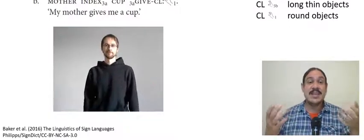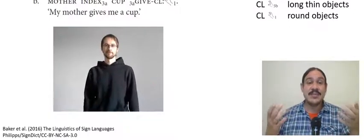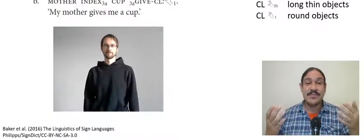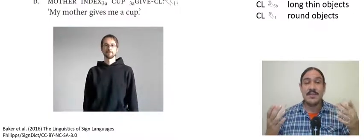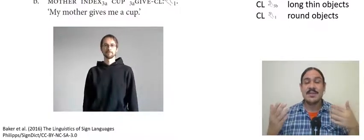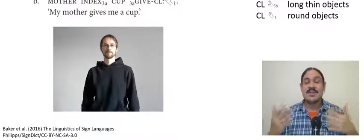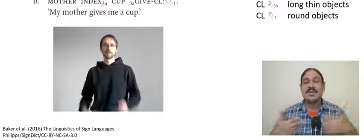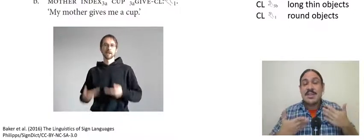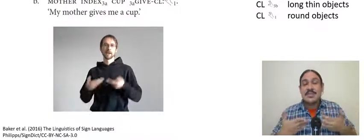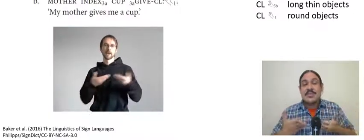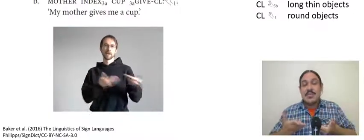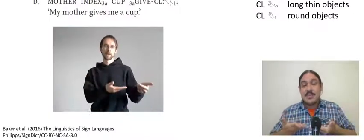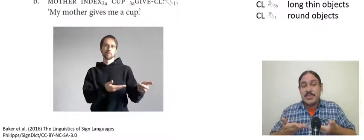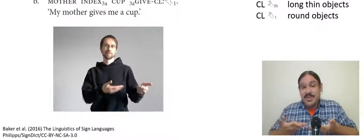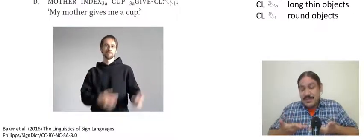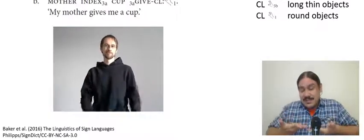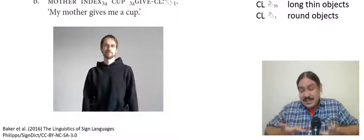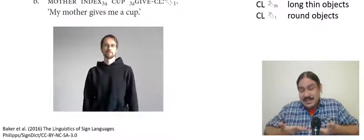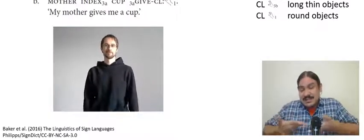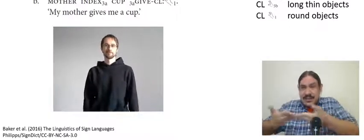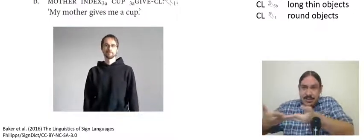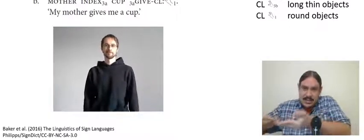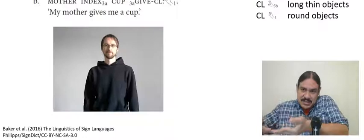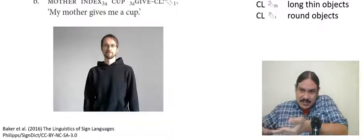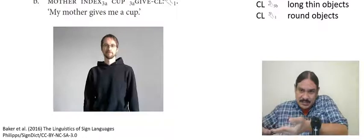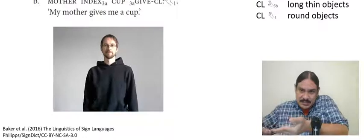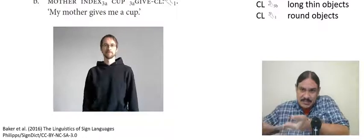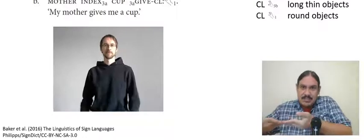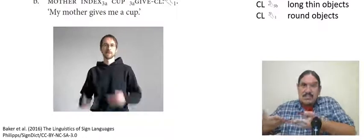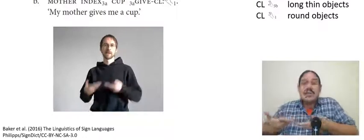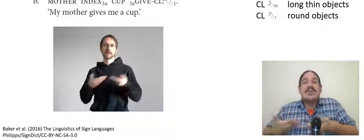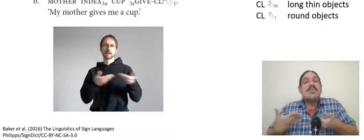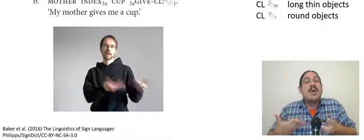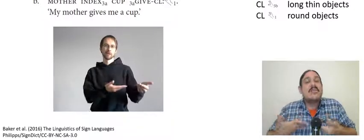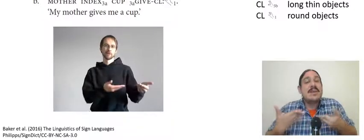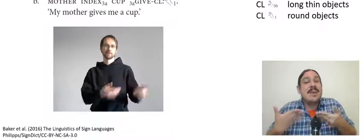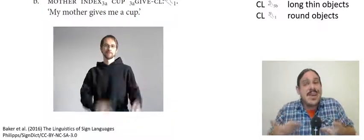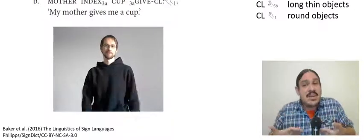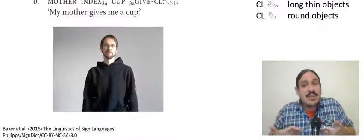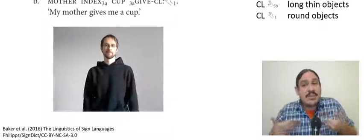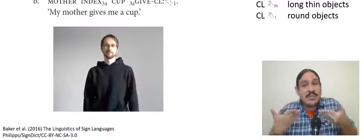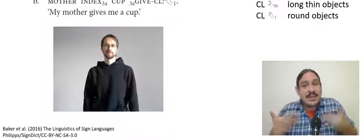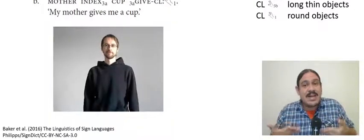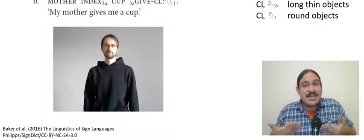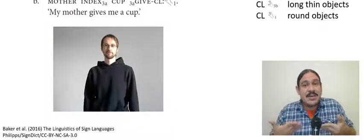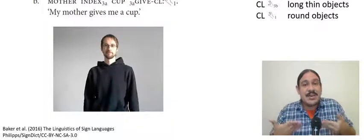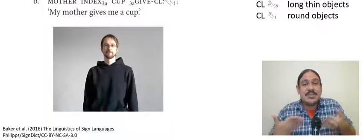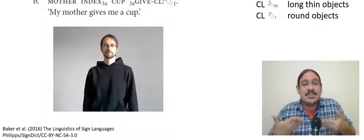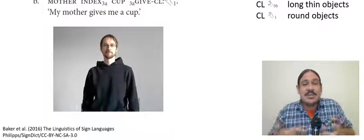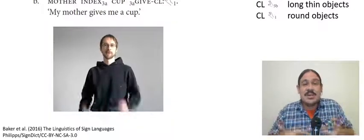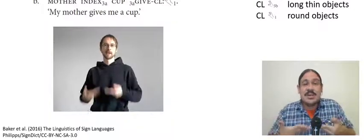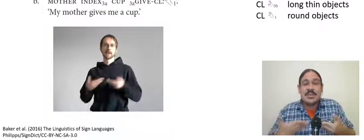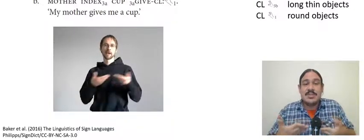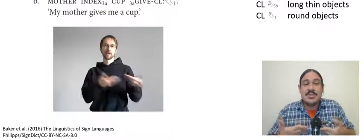shape of the thing you're giving for example with your fingers like this